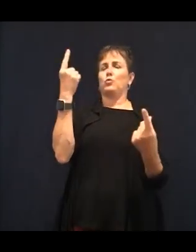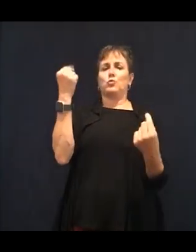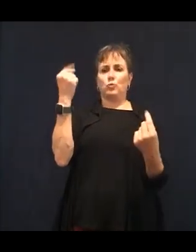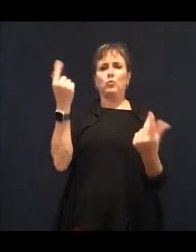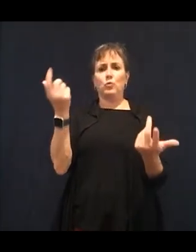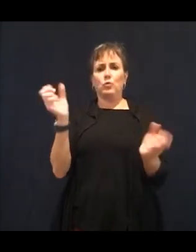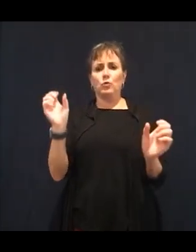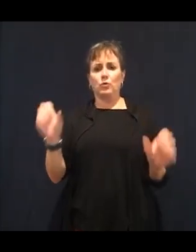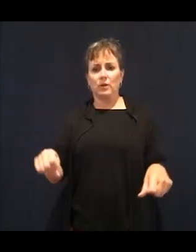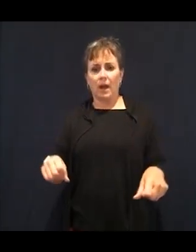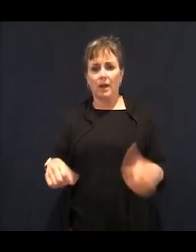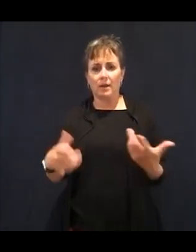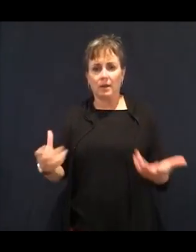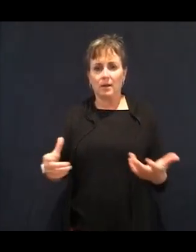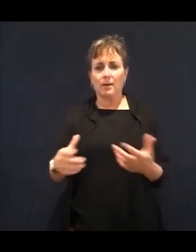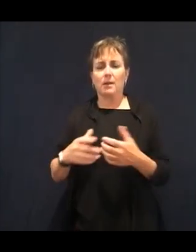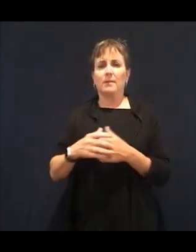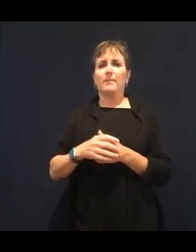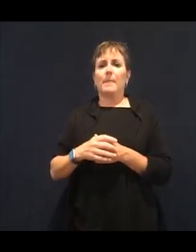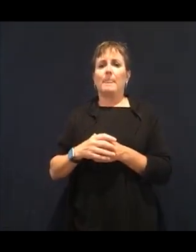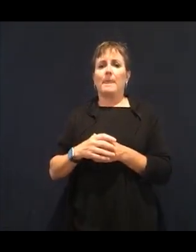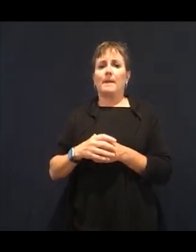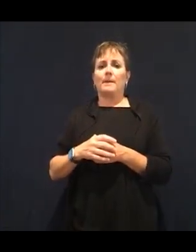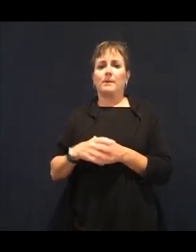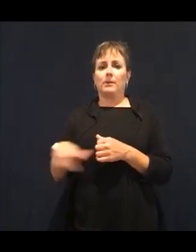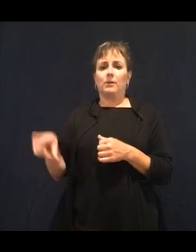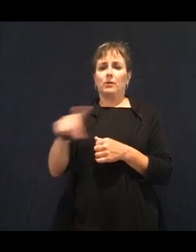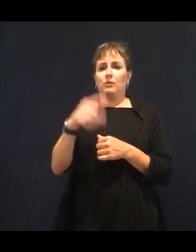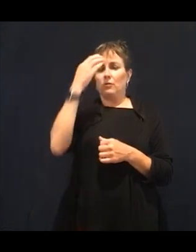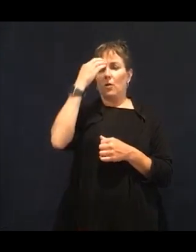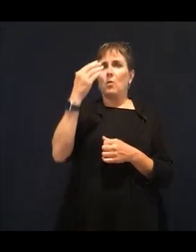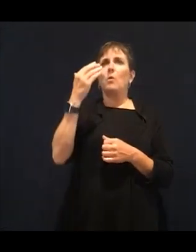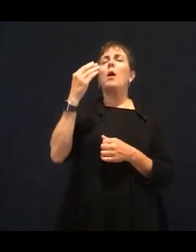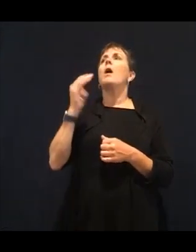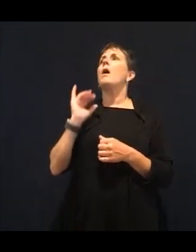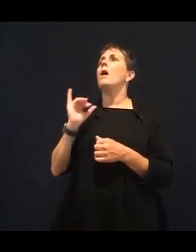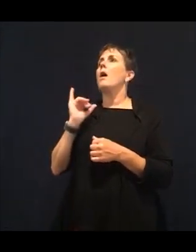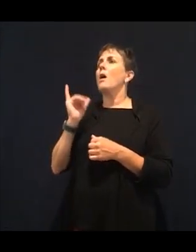in a healthy way. I know it's really difficult, especially as parents, to get our kids